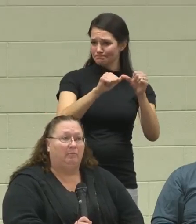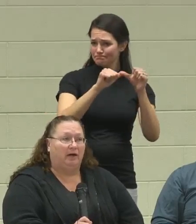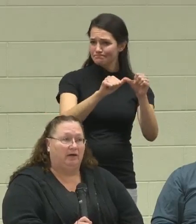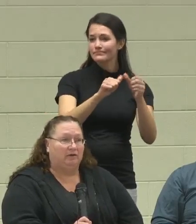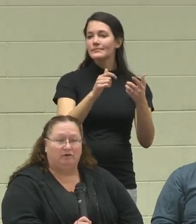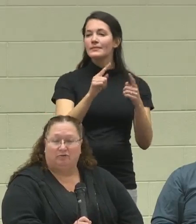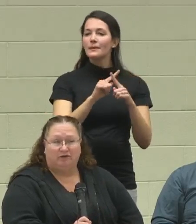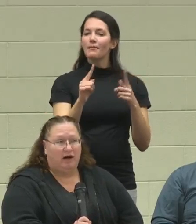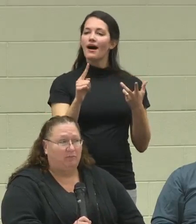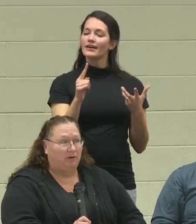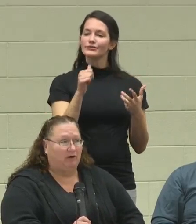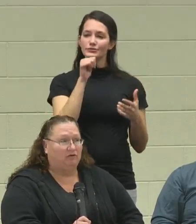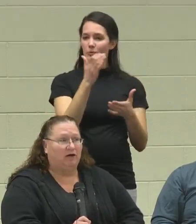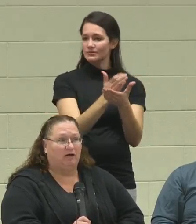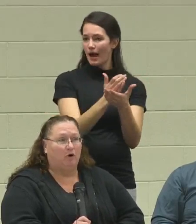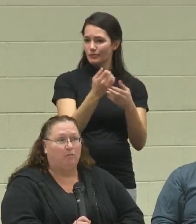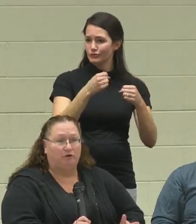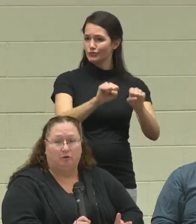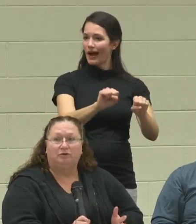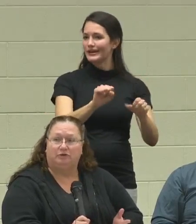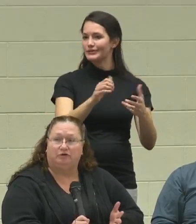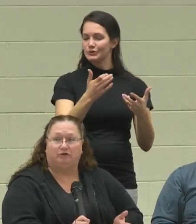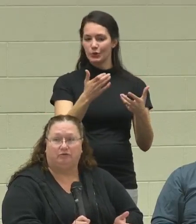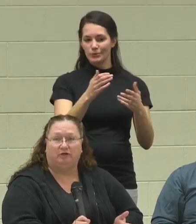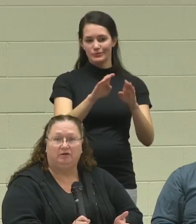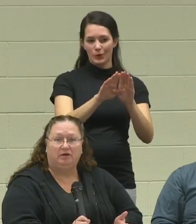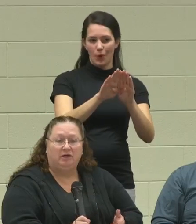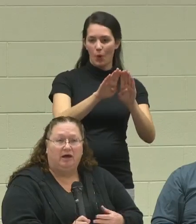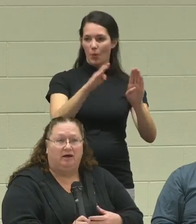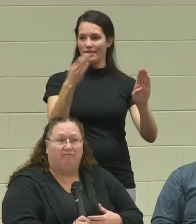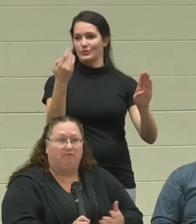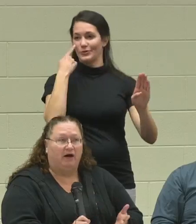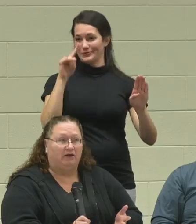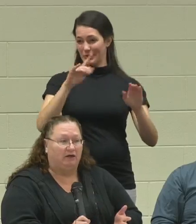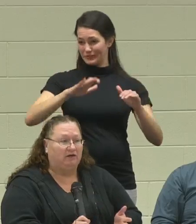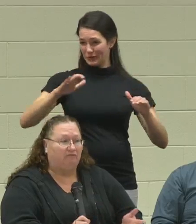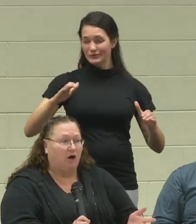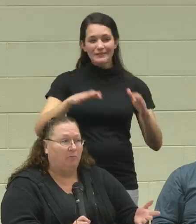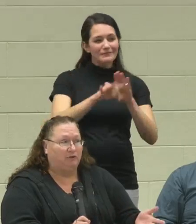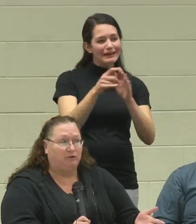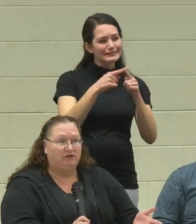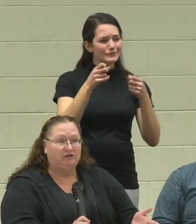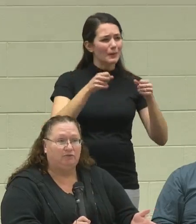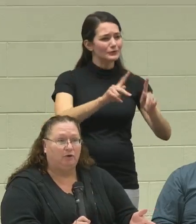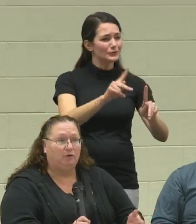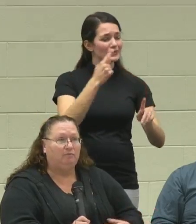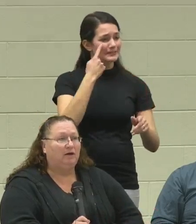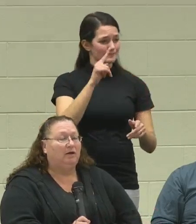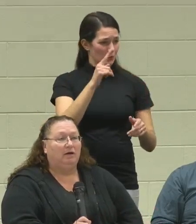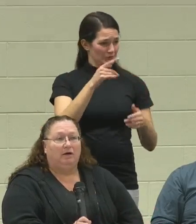But don't stop trying to open doors for your children and find different opportunities for them.